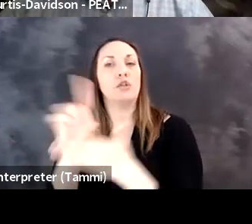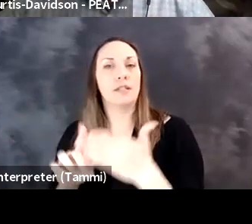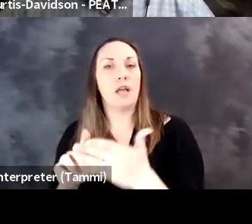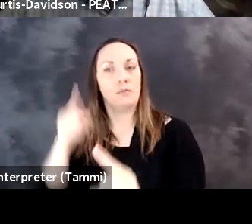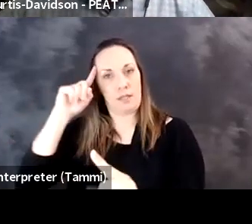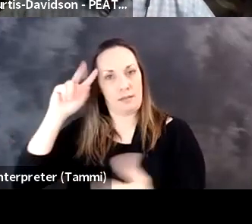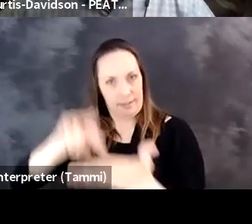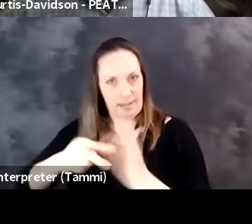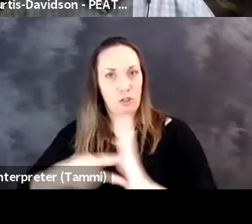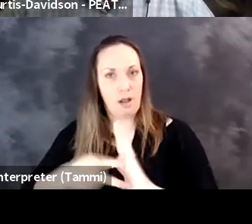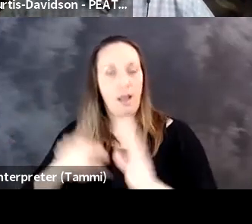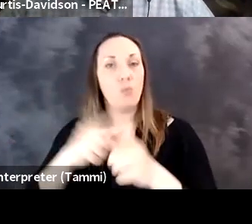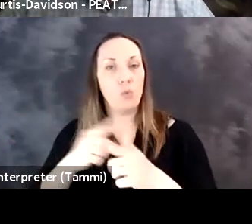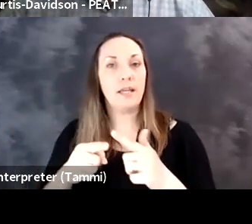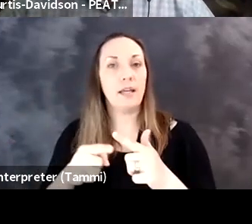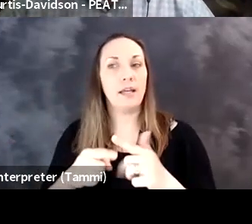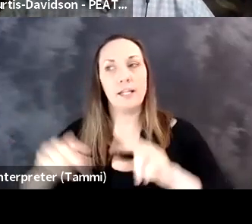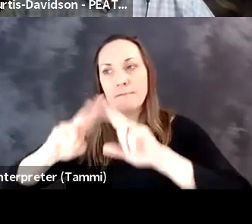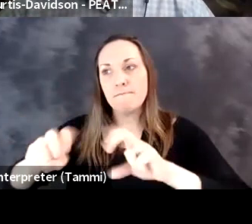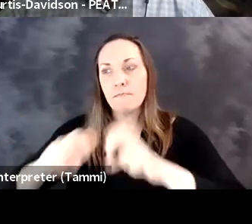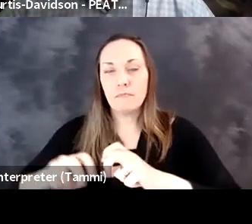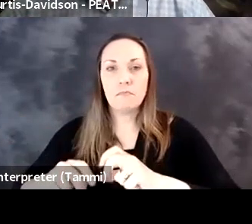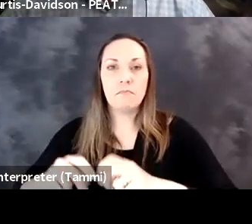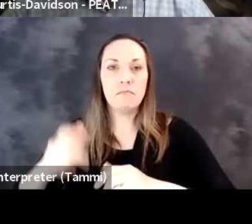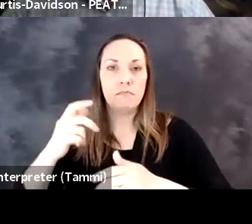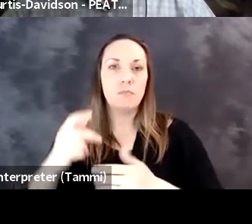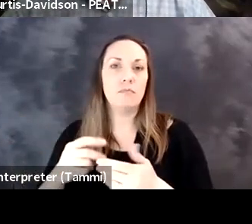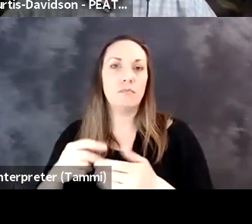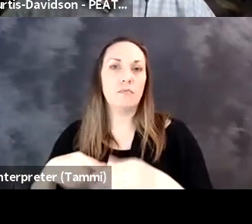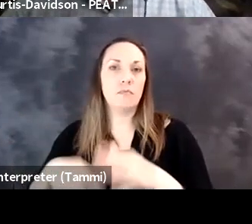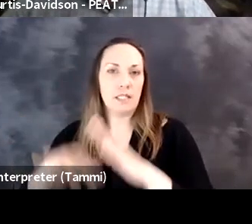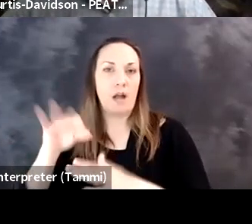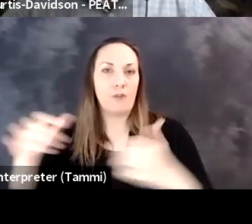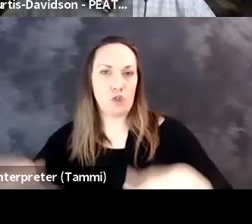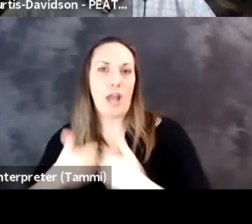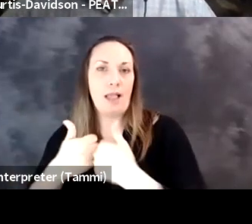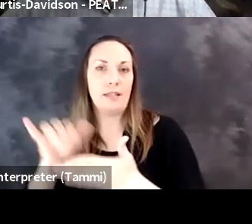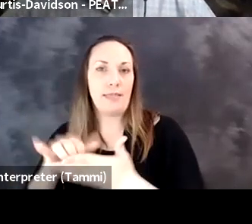the base product or the implementation so that they're designed with intentionality and we can unpack challenges that need to be addressed.